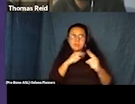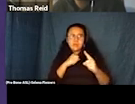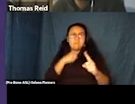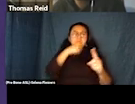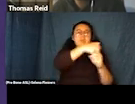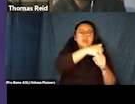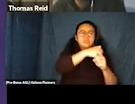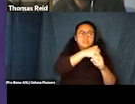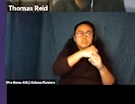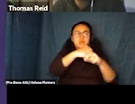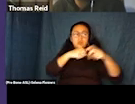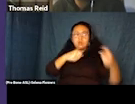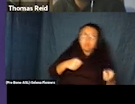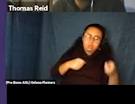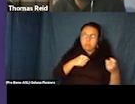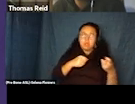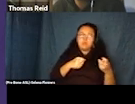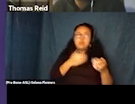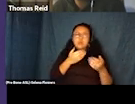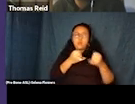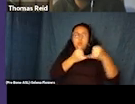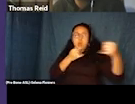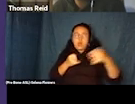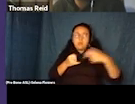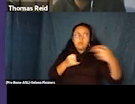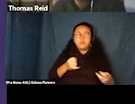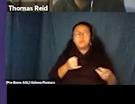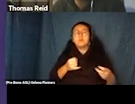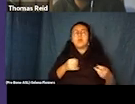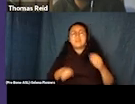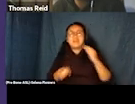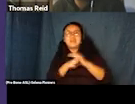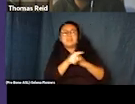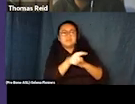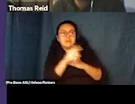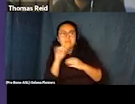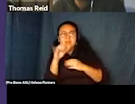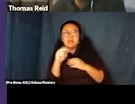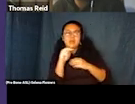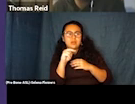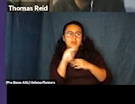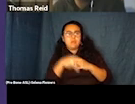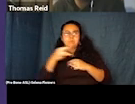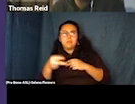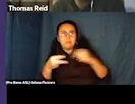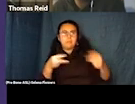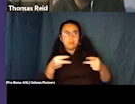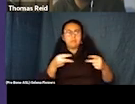McClane falls and dangles from a wire. McClane lands heavily just above some spinning